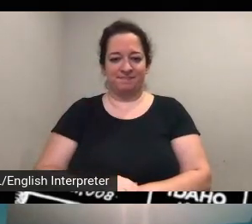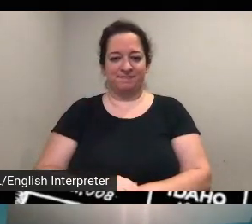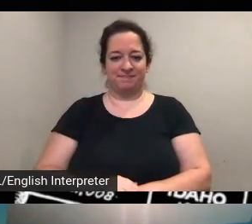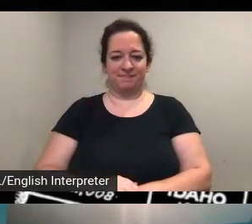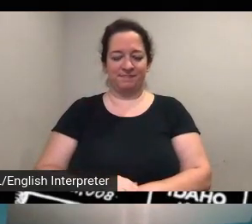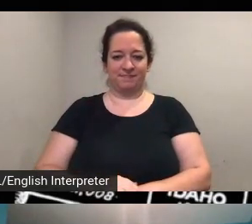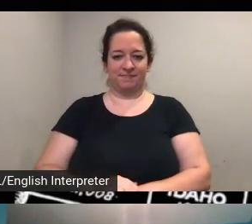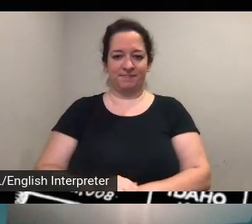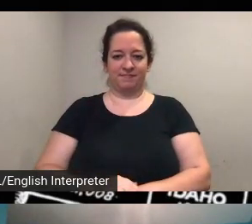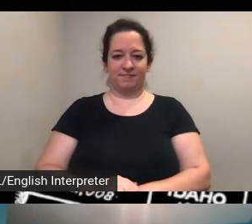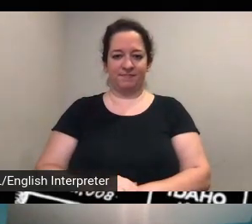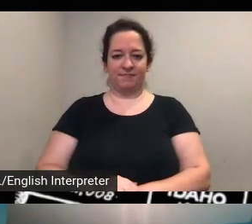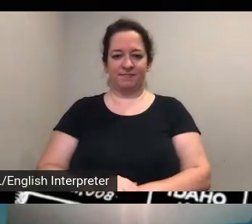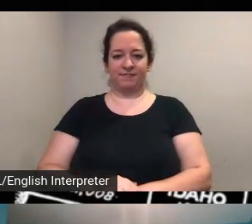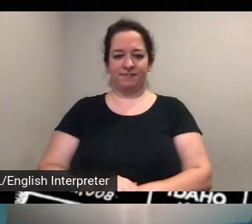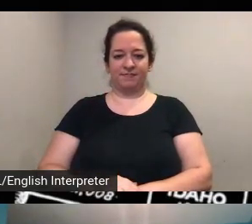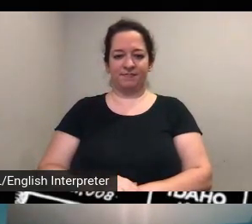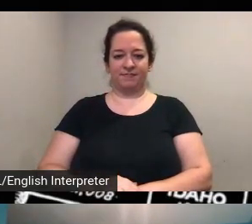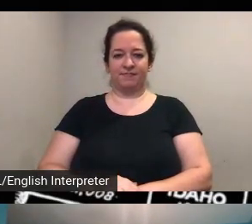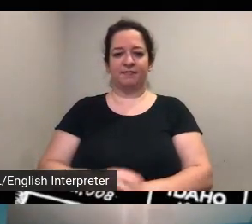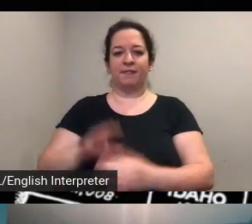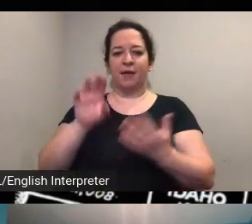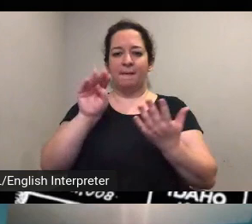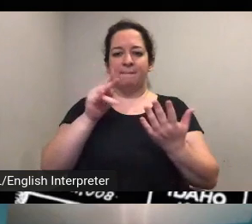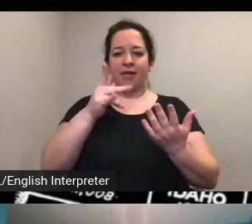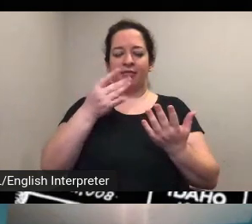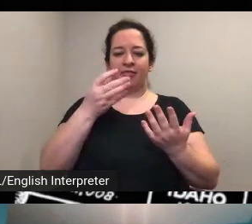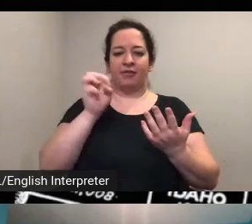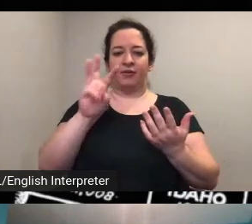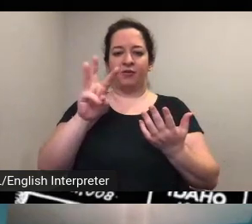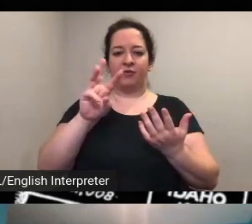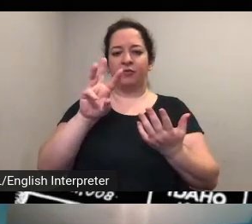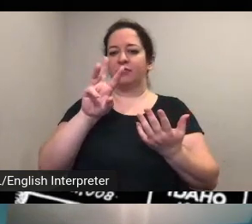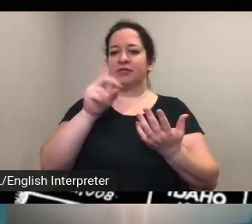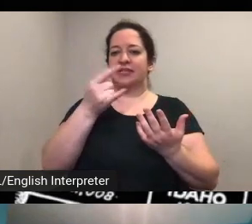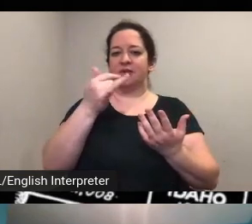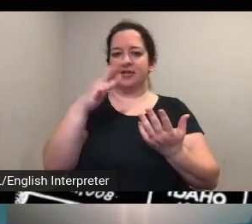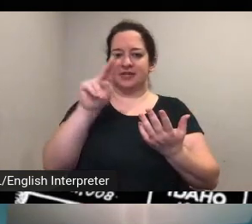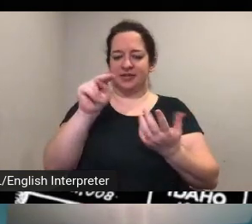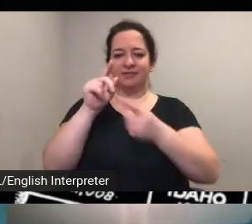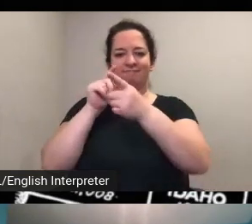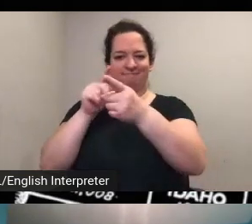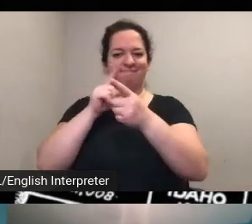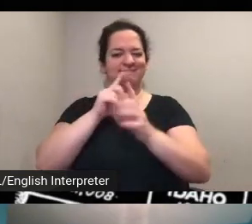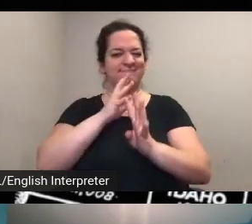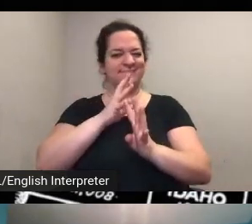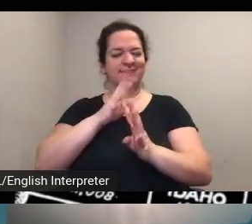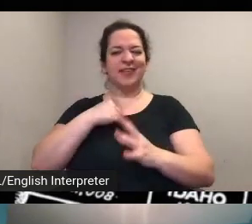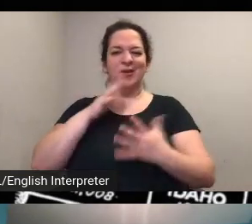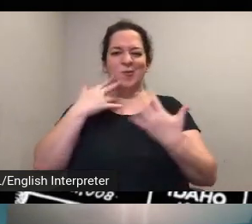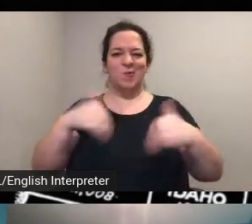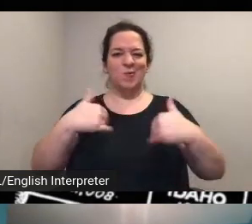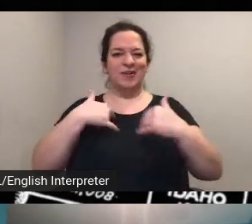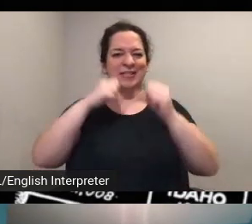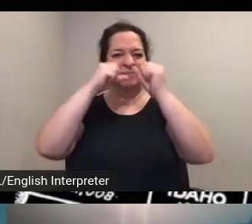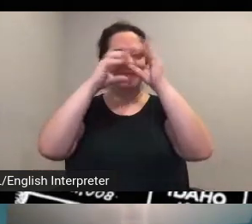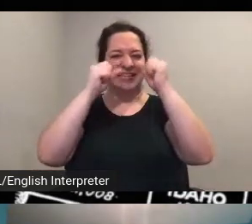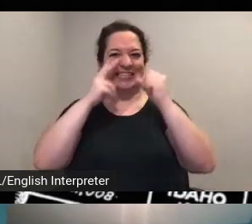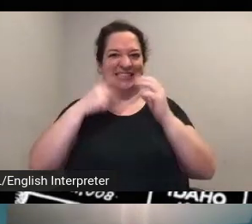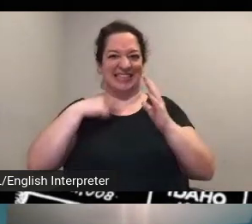well i think it's uh it's amazing to show um just the density of all the network correspondence that was taking place at